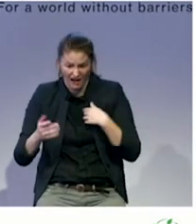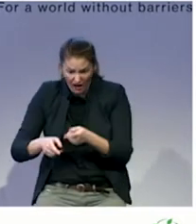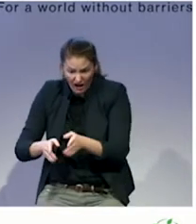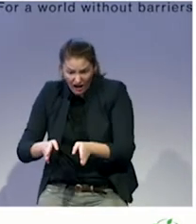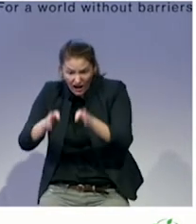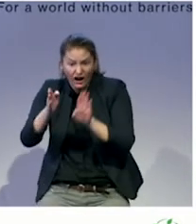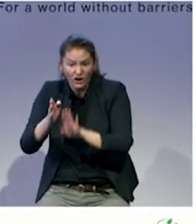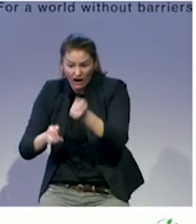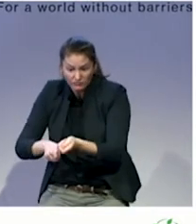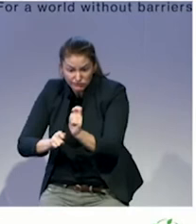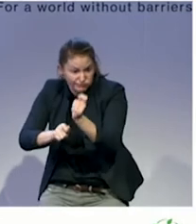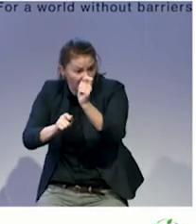in."